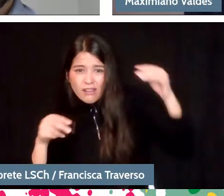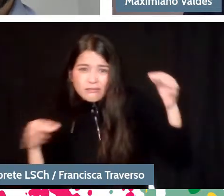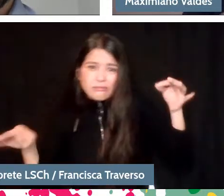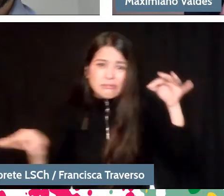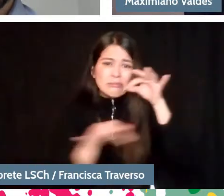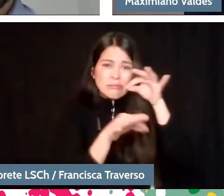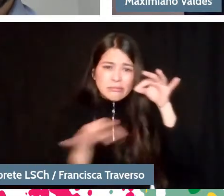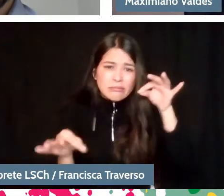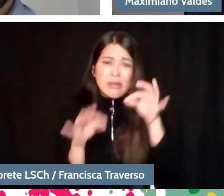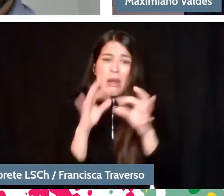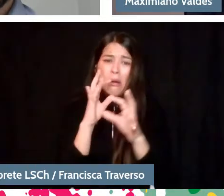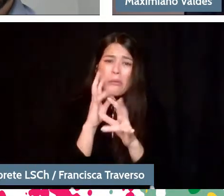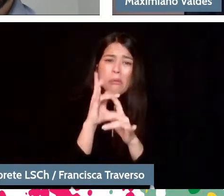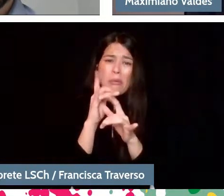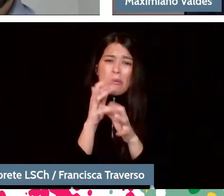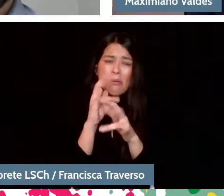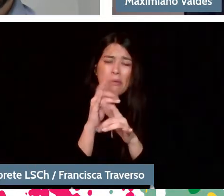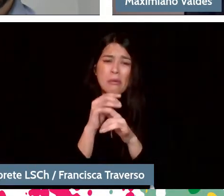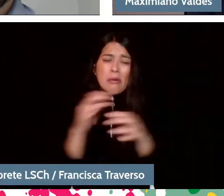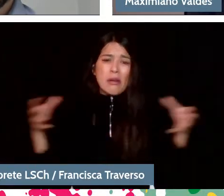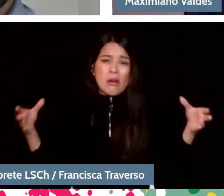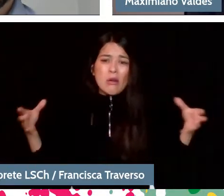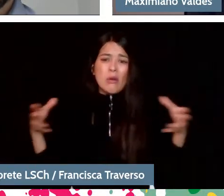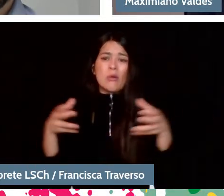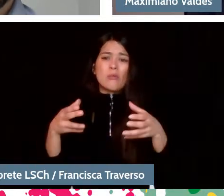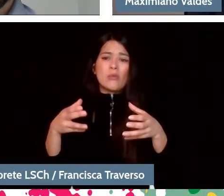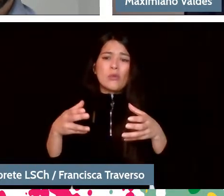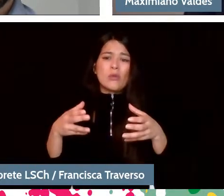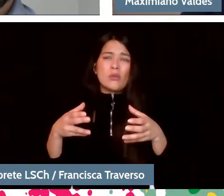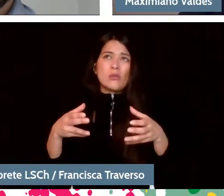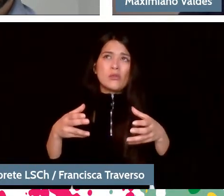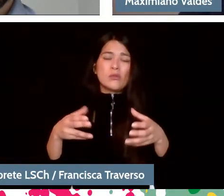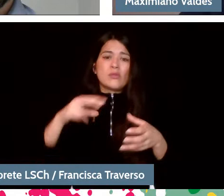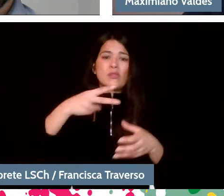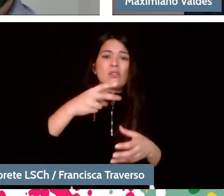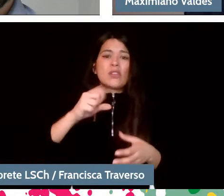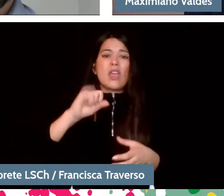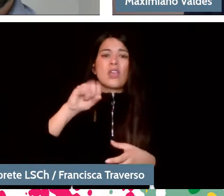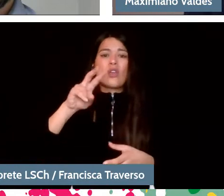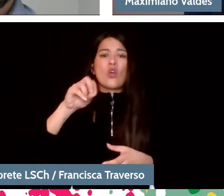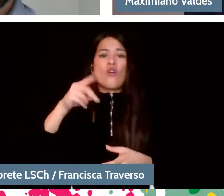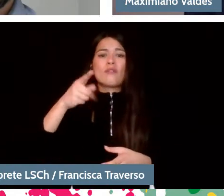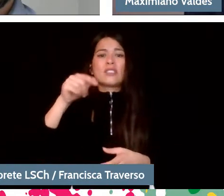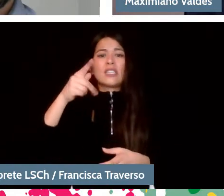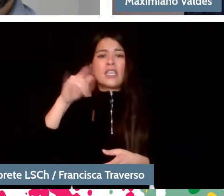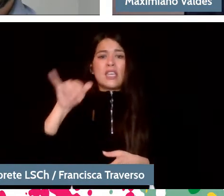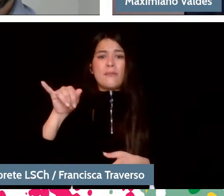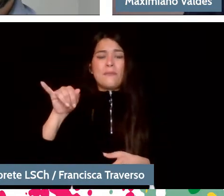and we put on a Tchaikovsky symphony where there were 14 horns, two violas, a double bass,